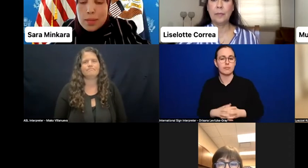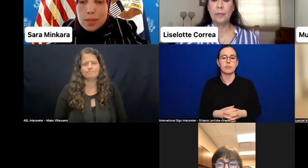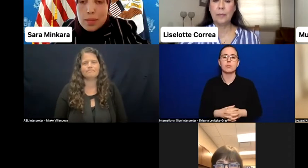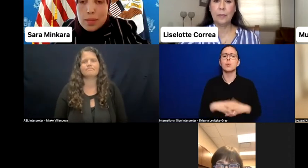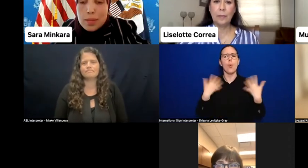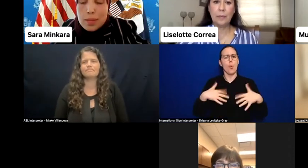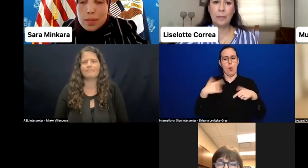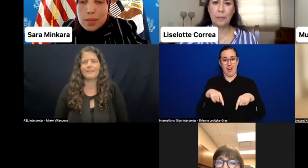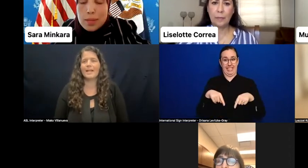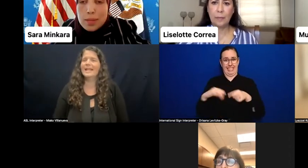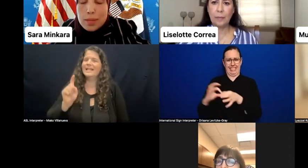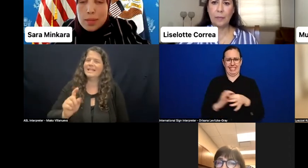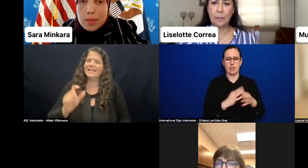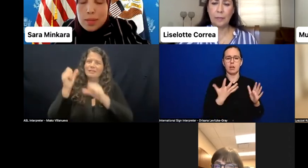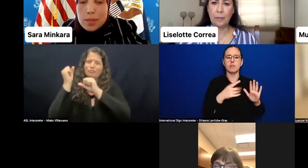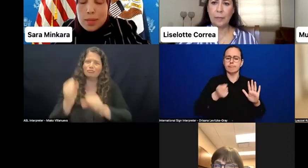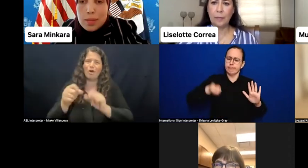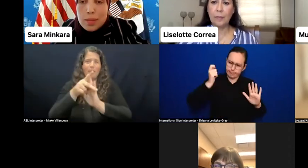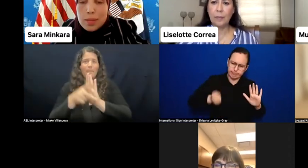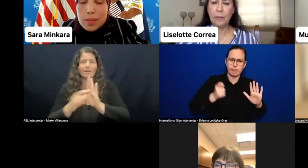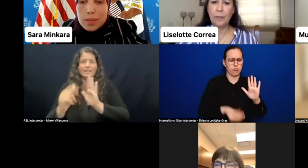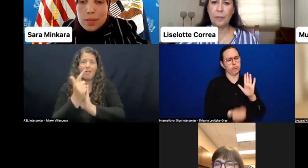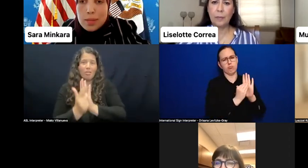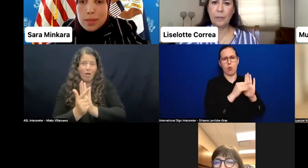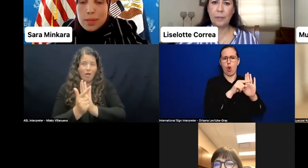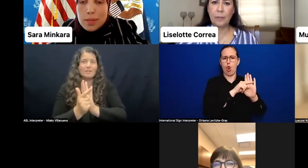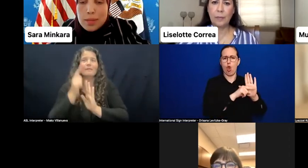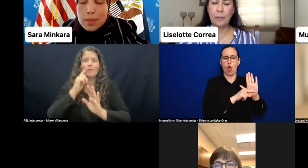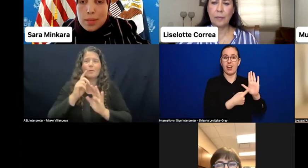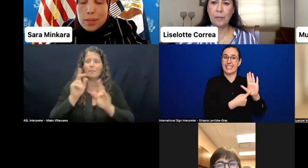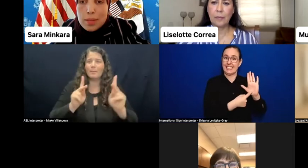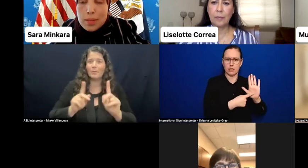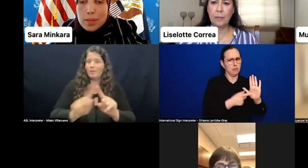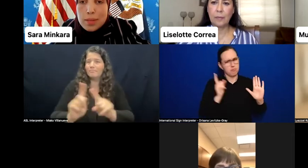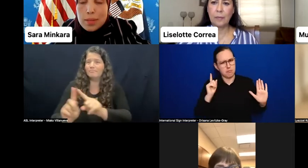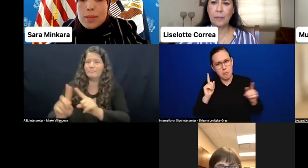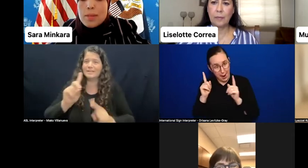are necessary, but not sufficient. The laws need accountability measures,